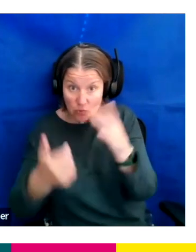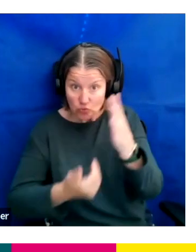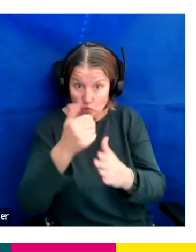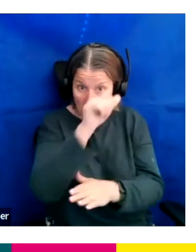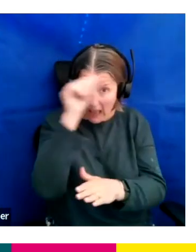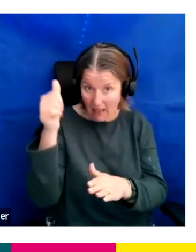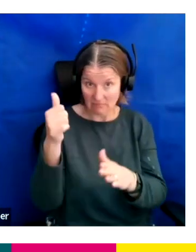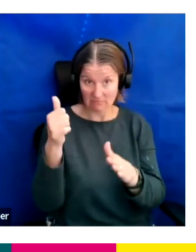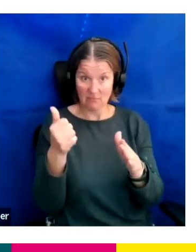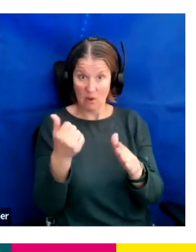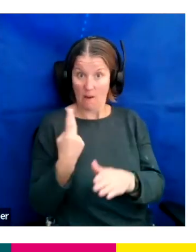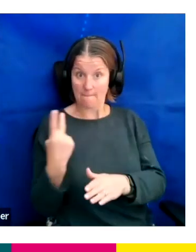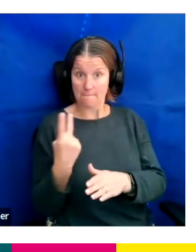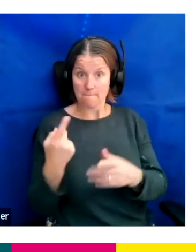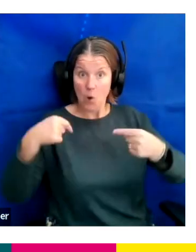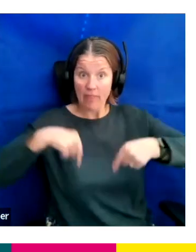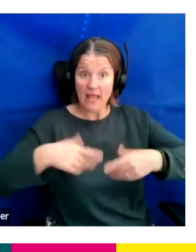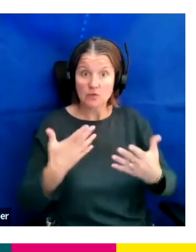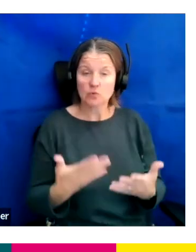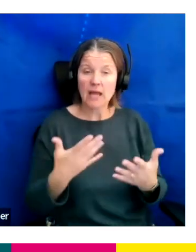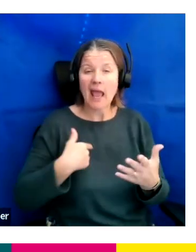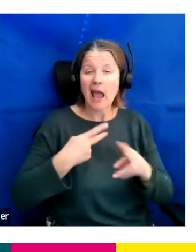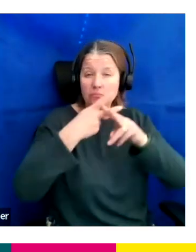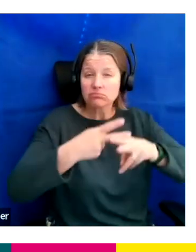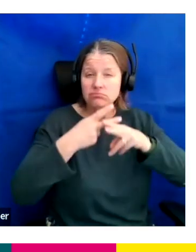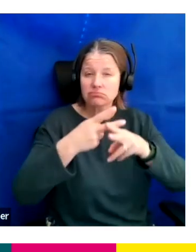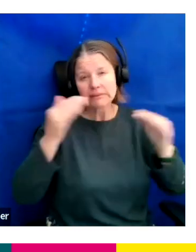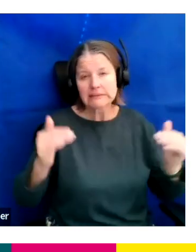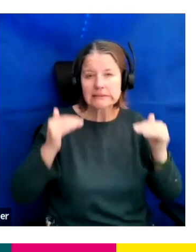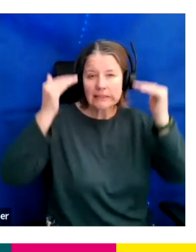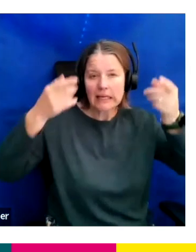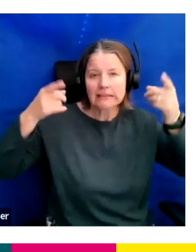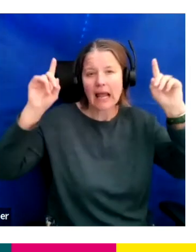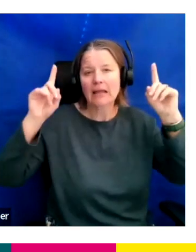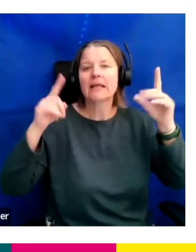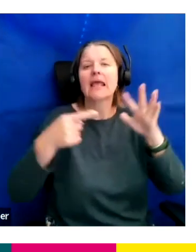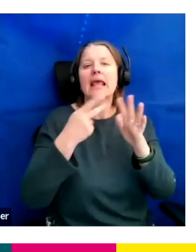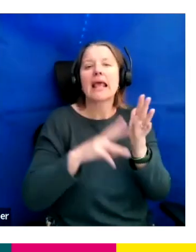I look after a lot of the kind of senior talent and Eve looks after a lot of our junior talent.